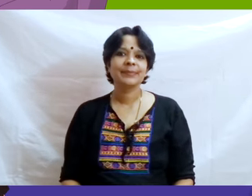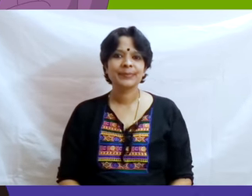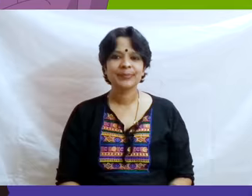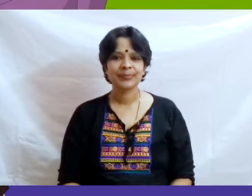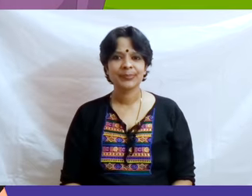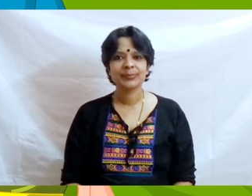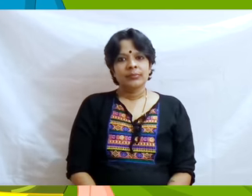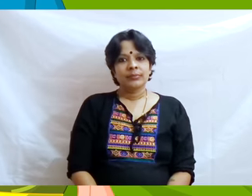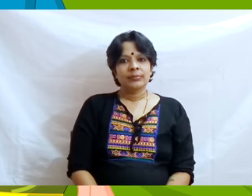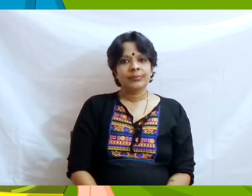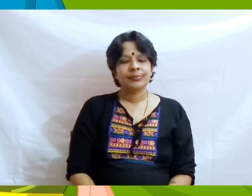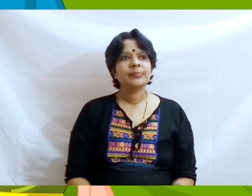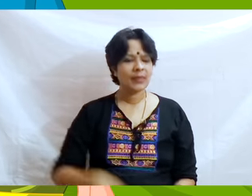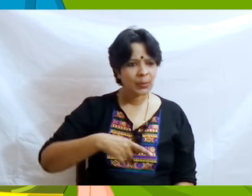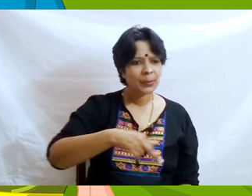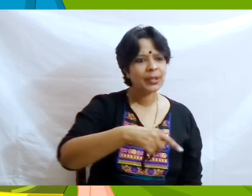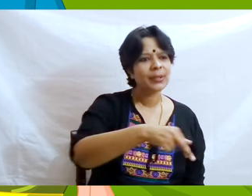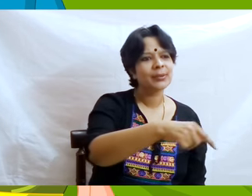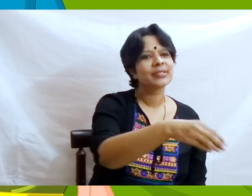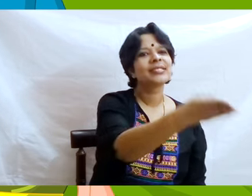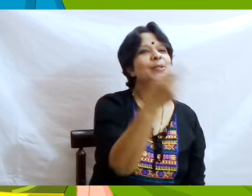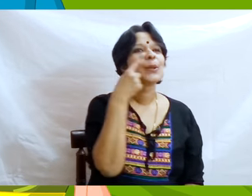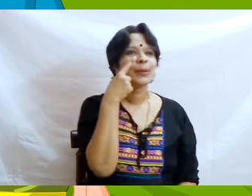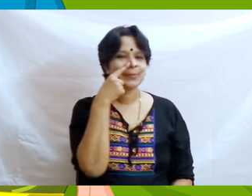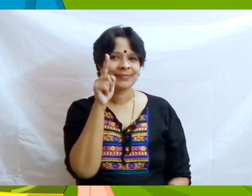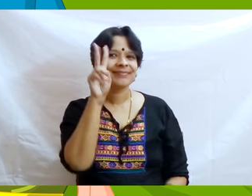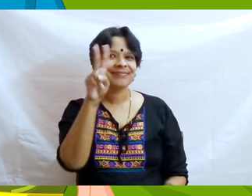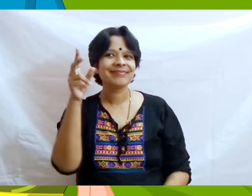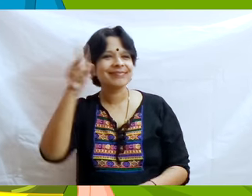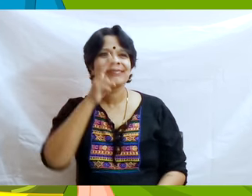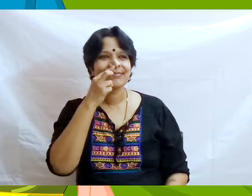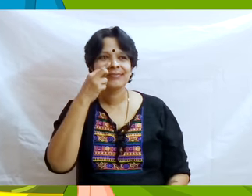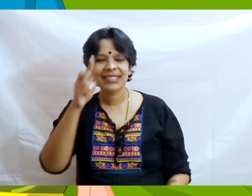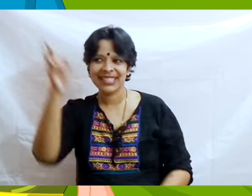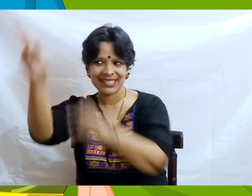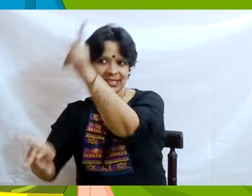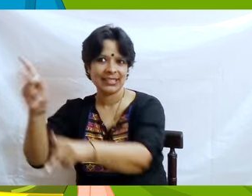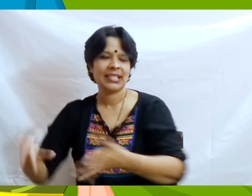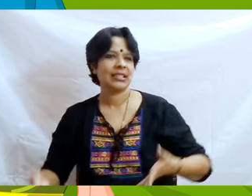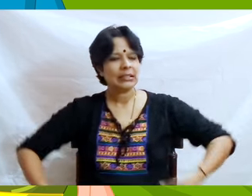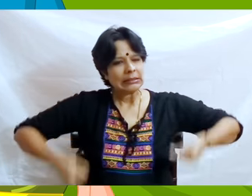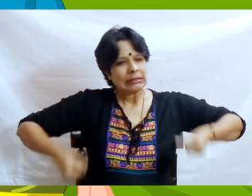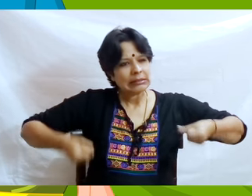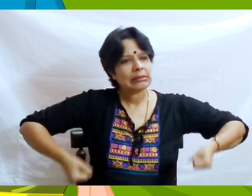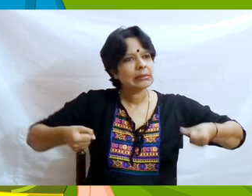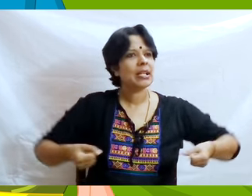At the next turnstile they overtook some women carrying market baskets loaded with vegetables and other things to sell.